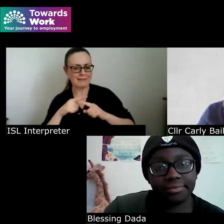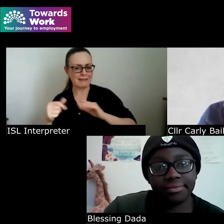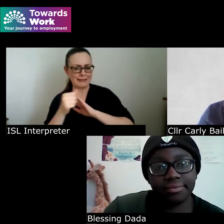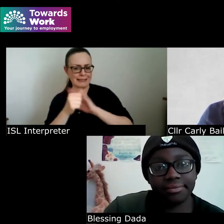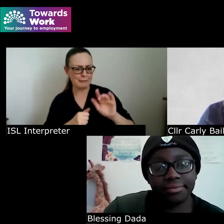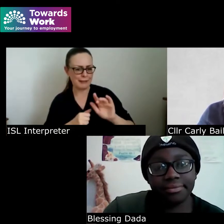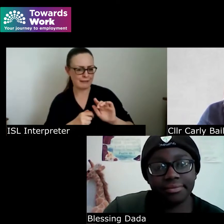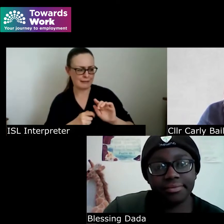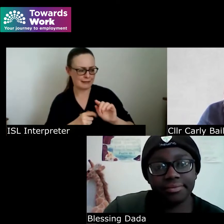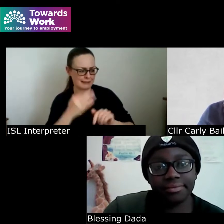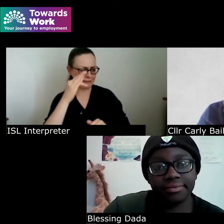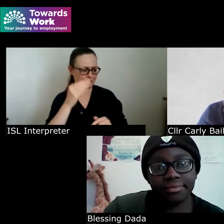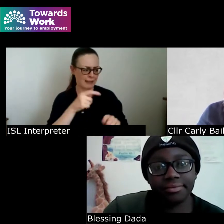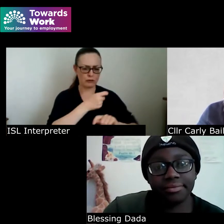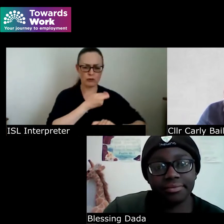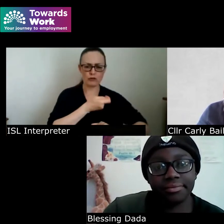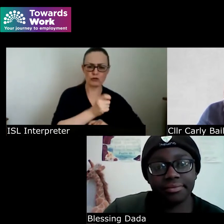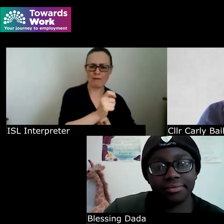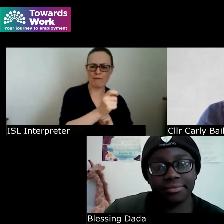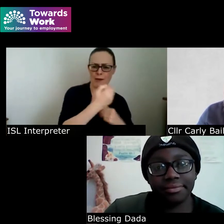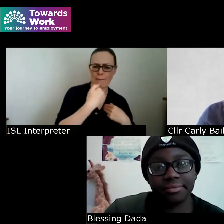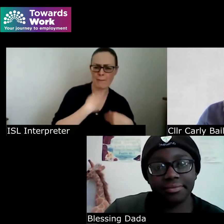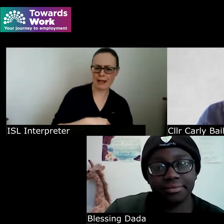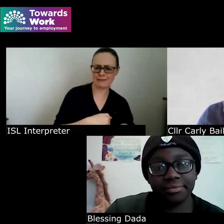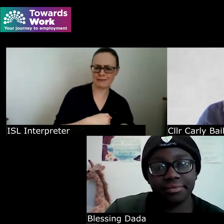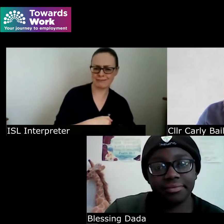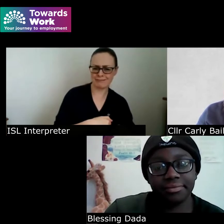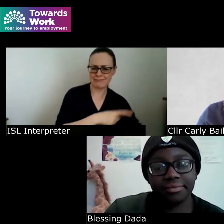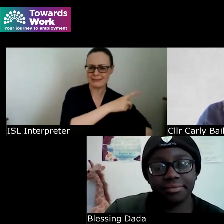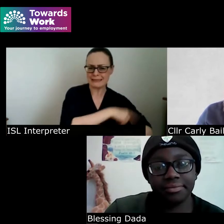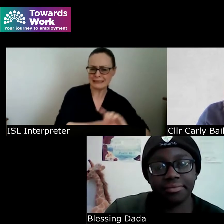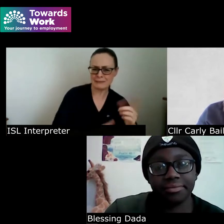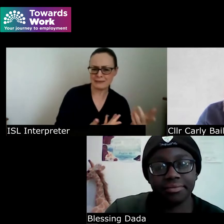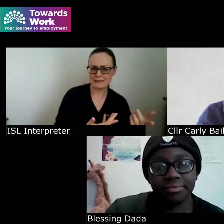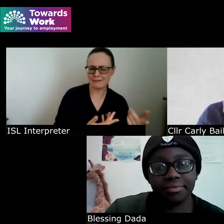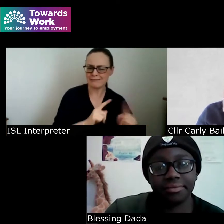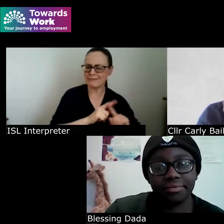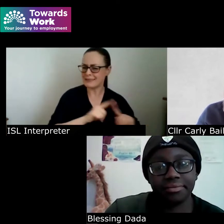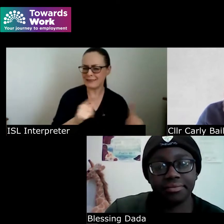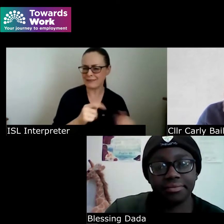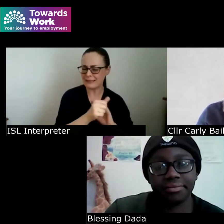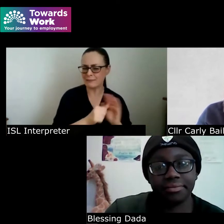important point to make and i suppose it goes back to you know you have to talk to the individual